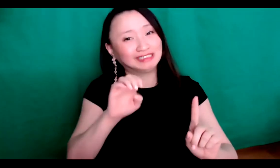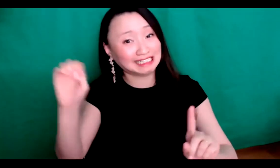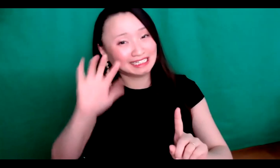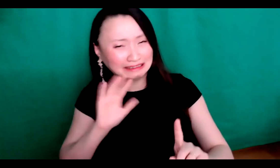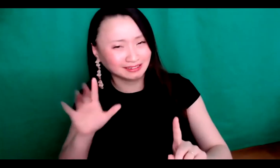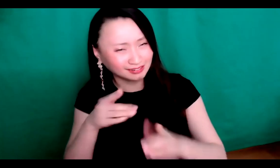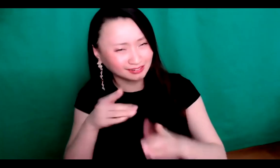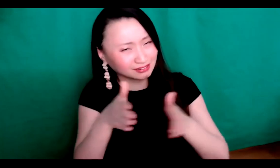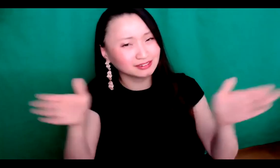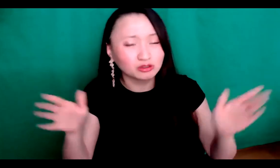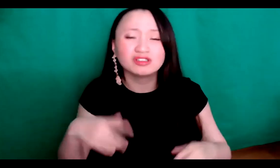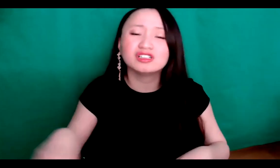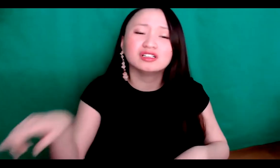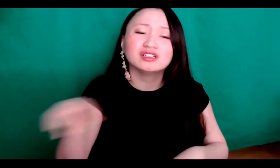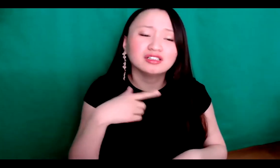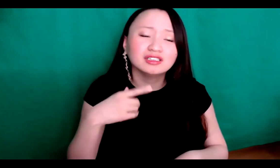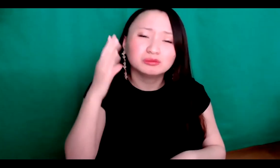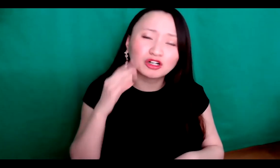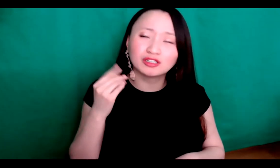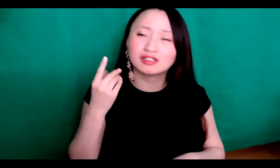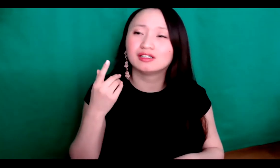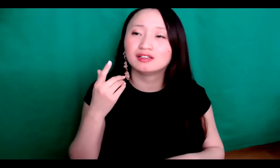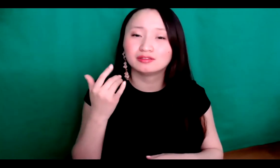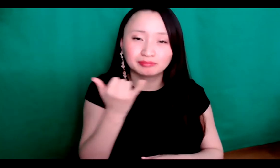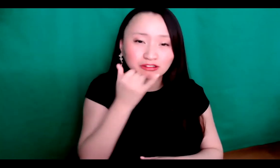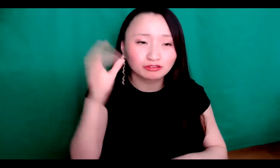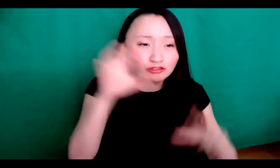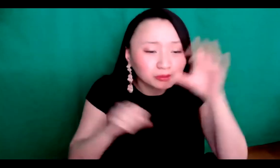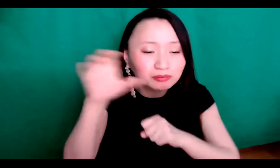and events that have throughout our history have been terrible.